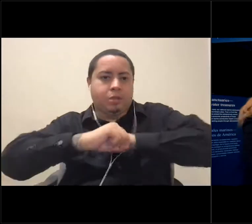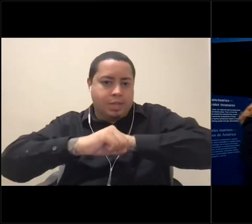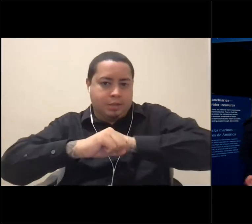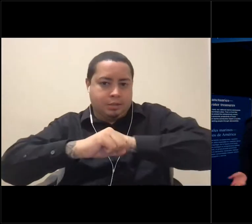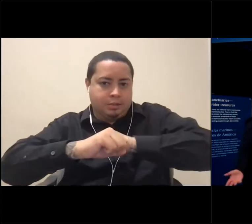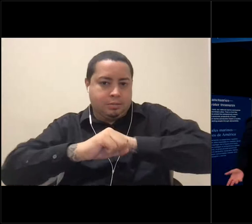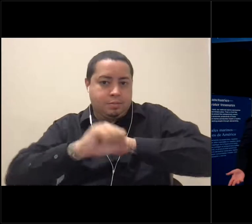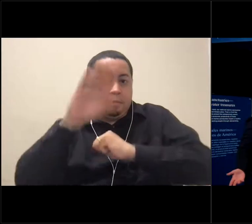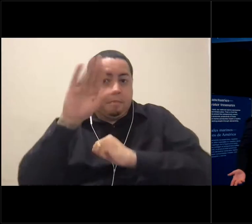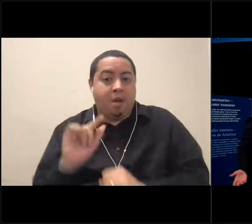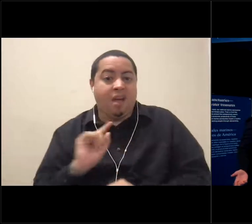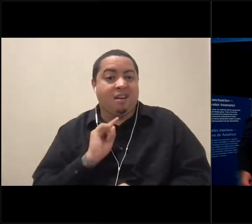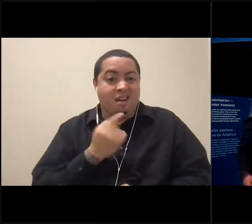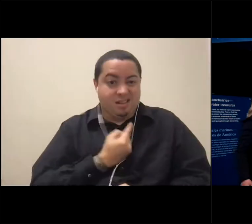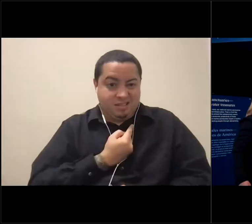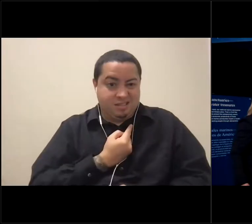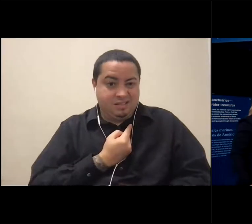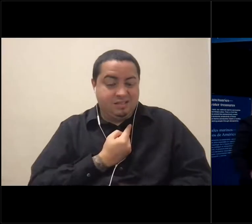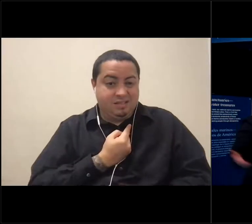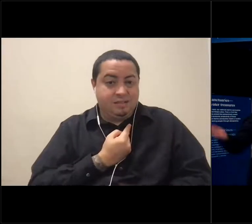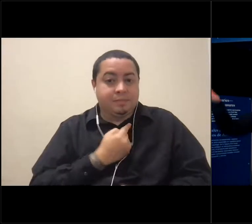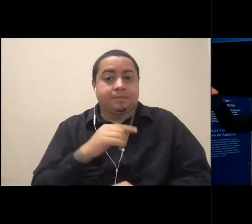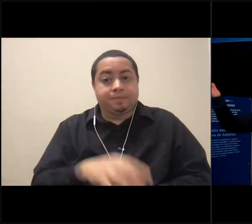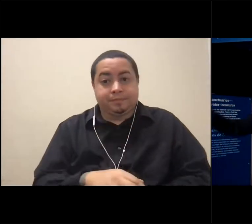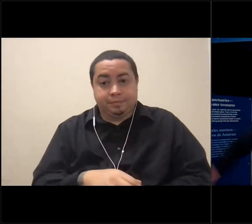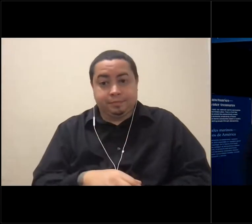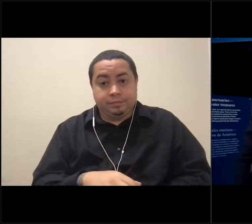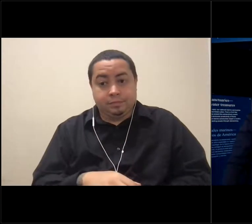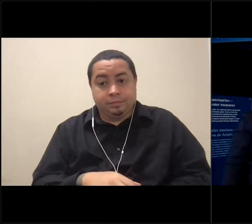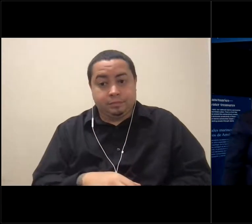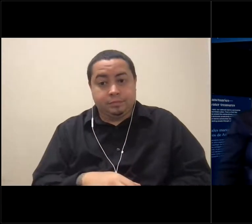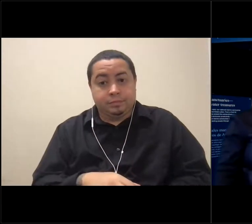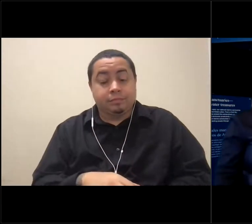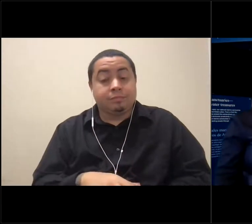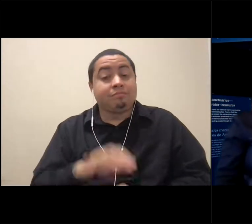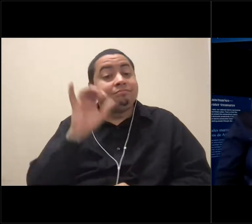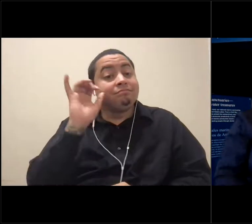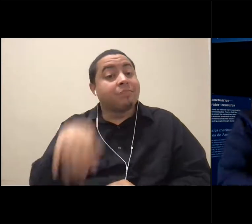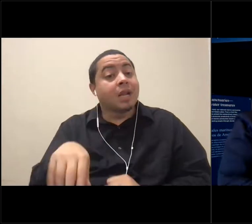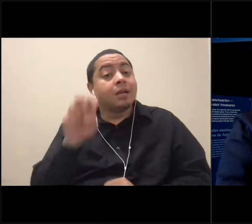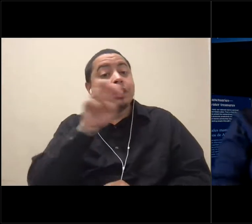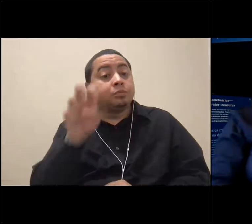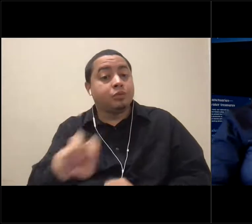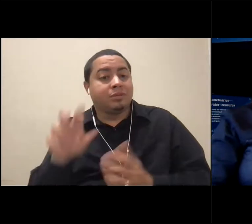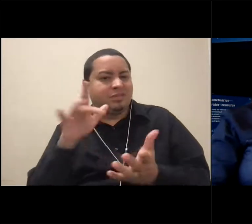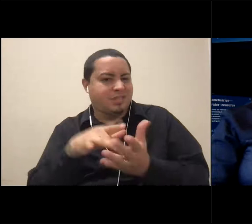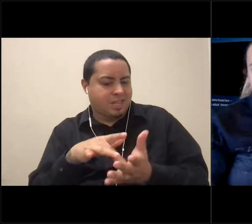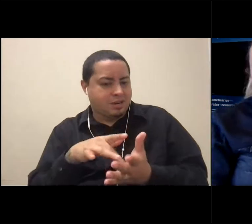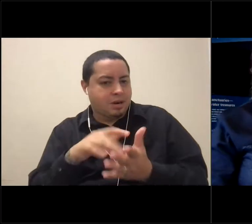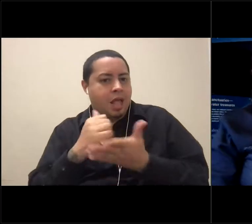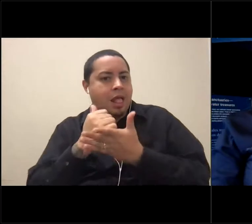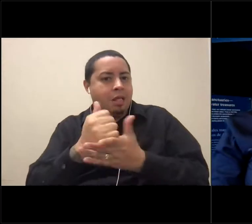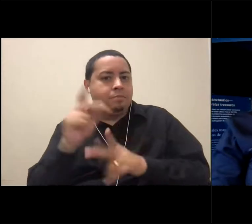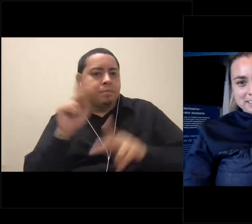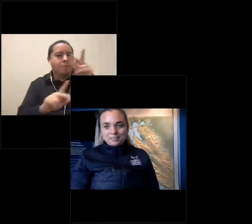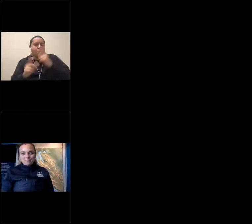are protected from certain uses. And this Exploration center helps share with people what makes this such a special place.